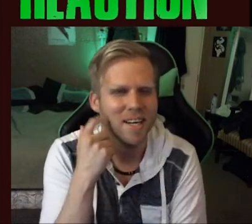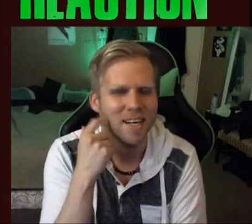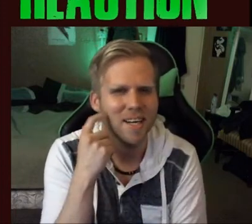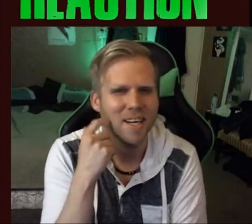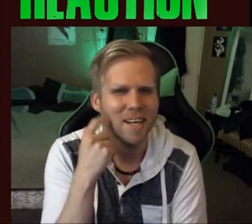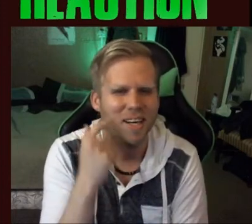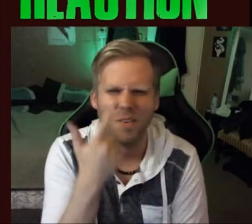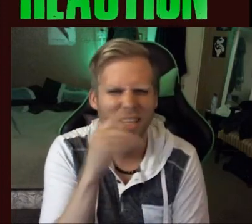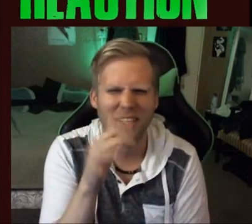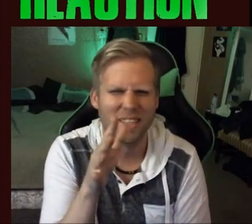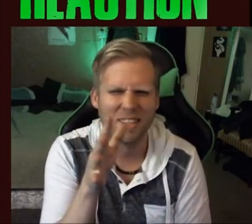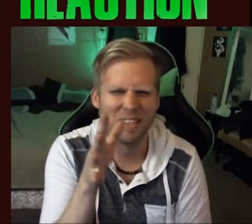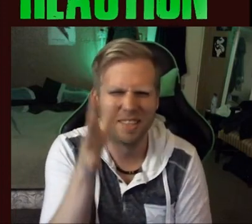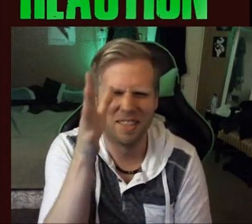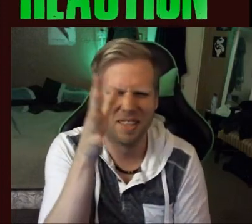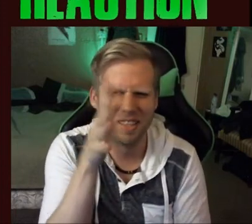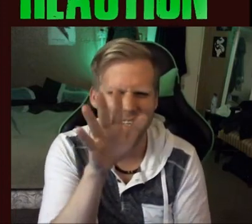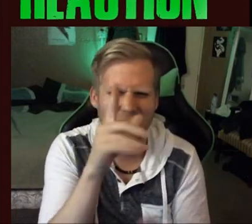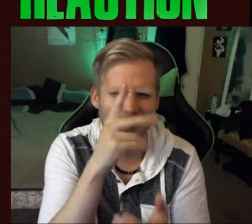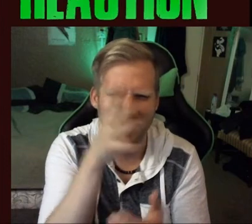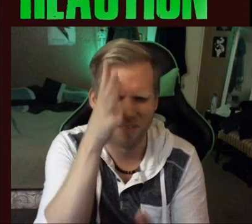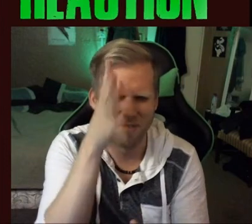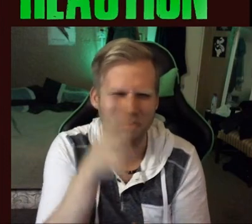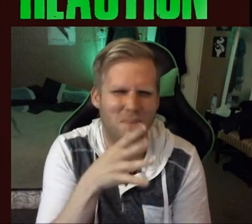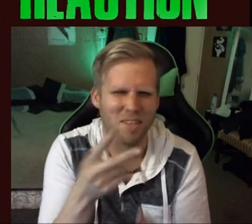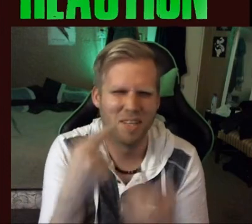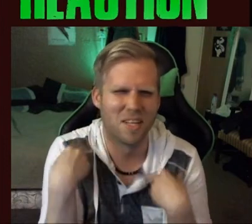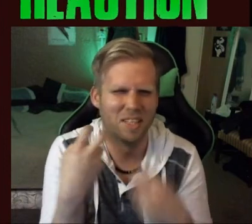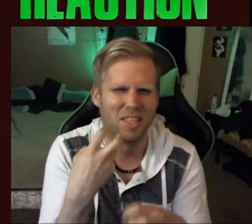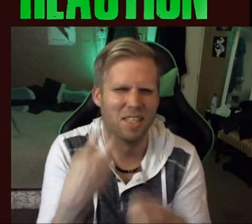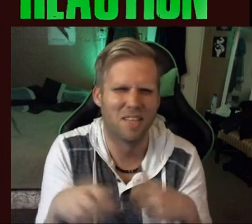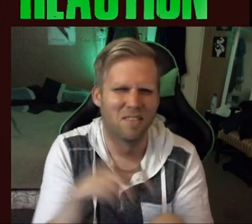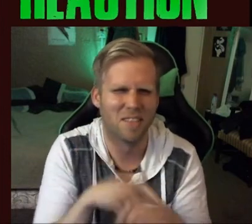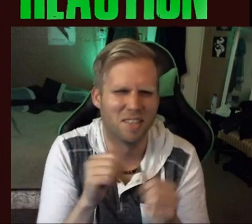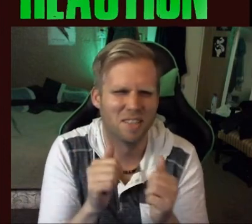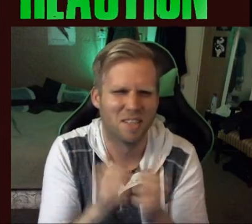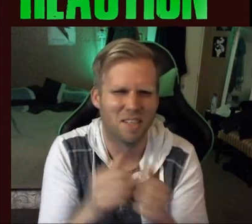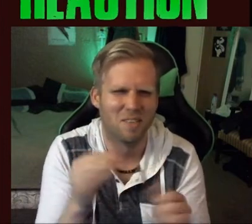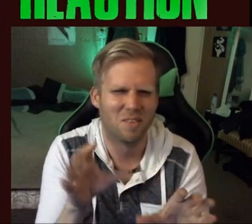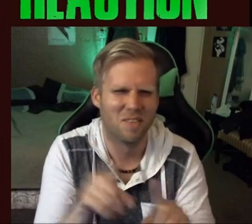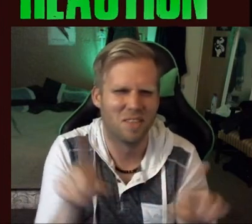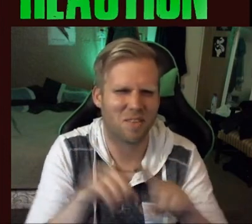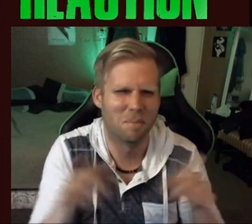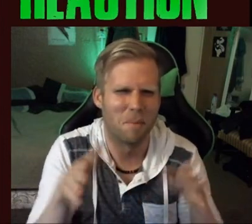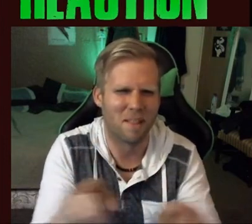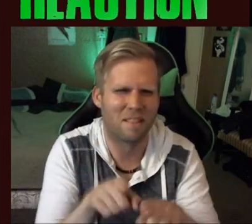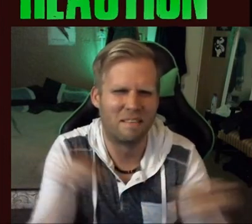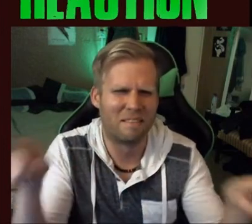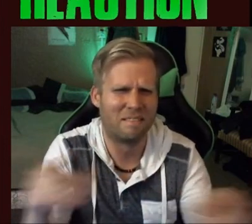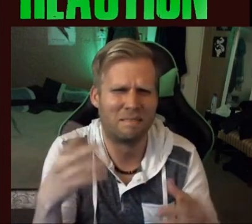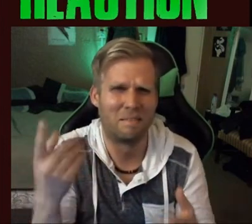it look like umm.. like parents have problem together like they start to be on different path